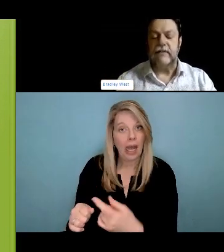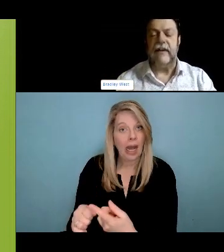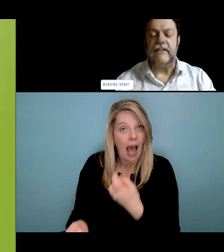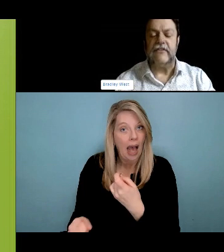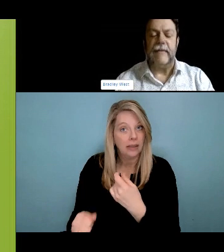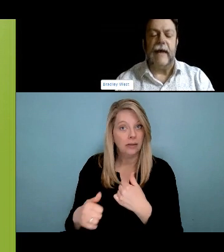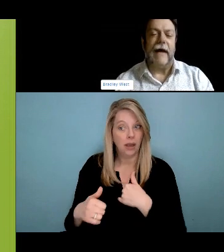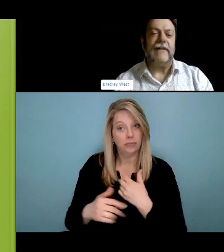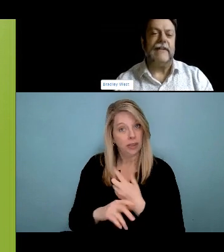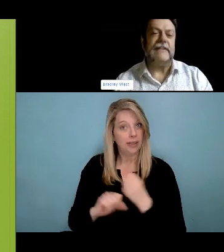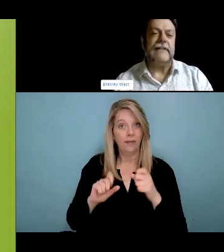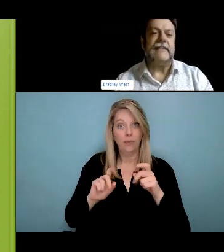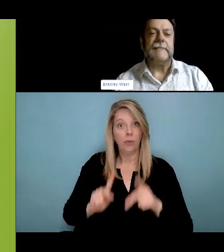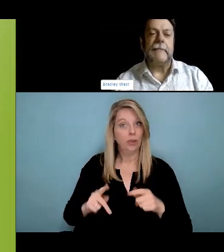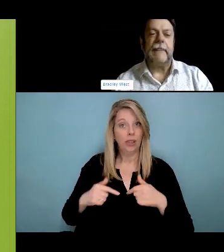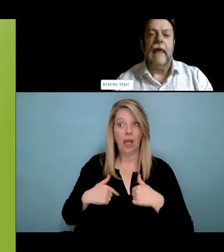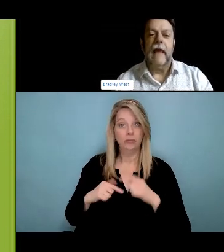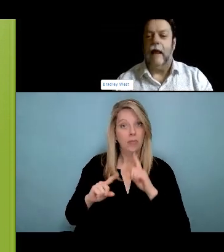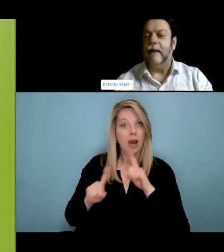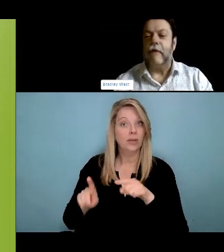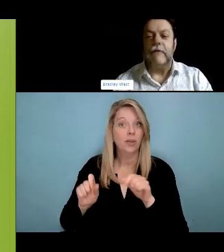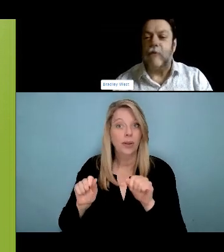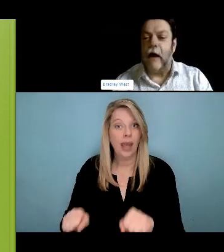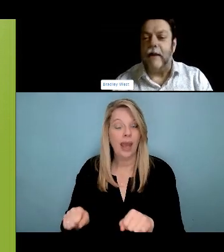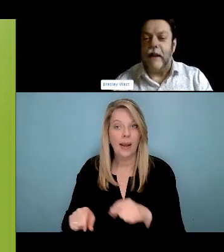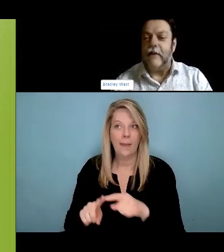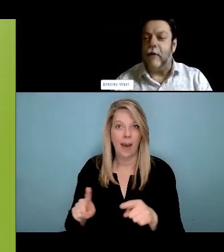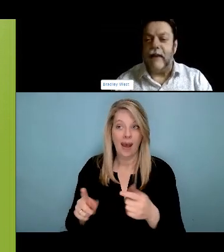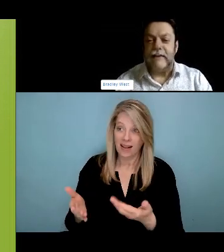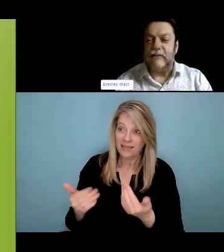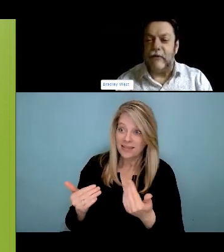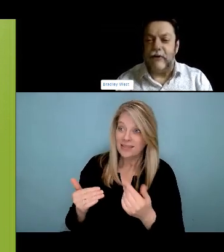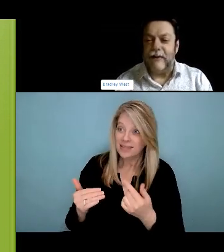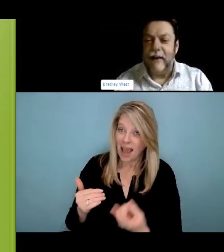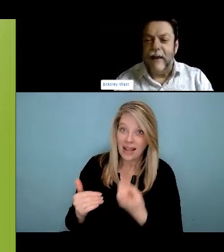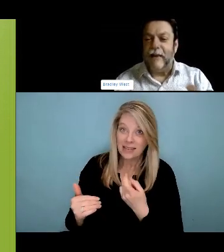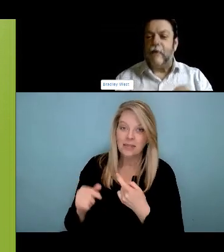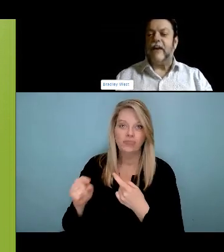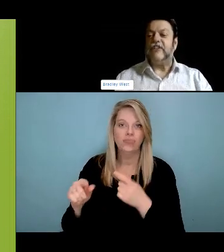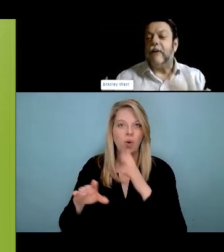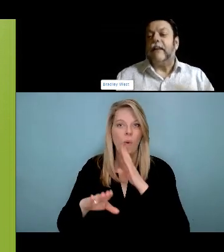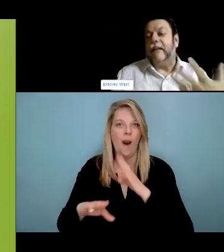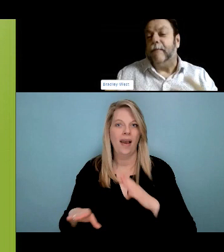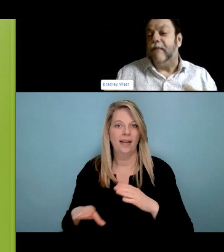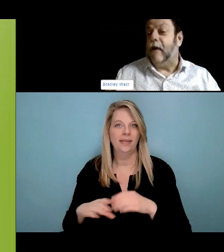release some of that. It's also for a week for us to.